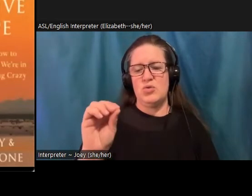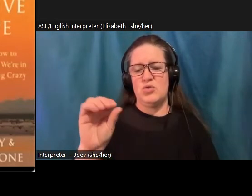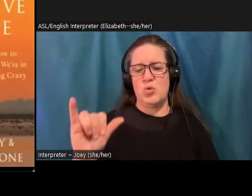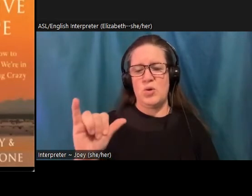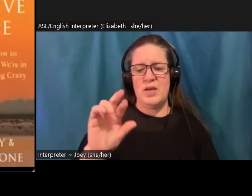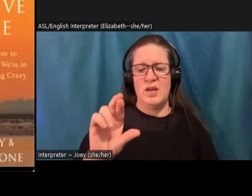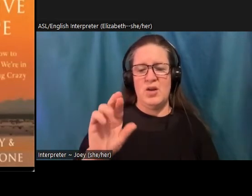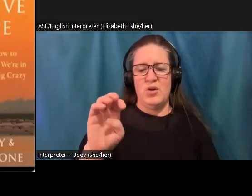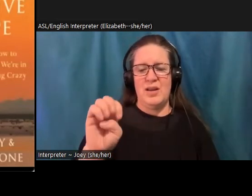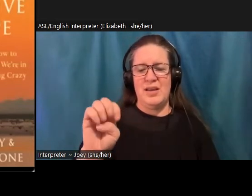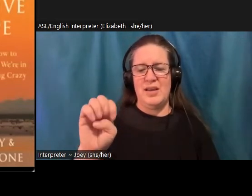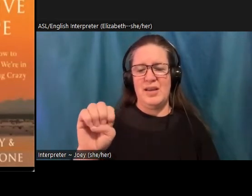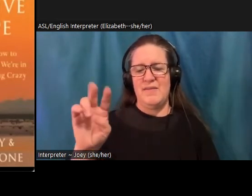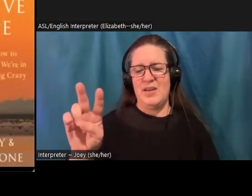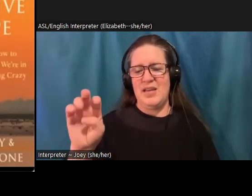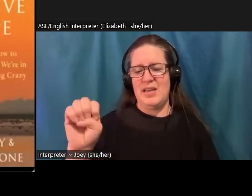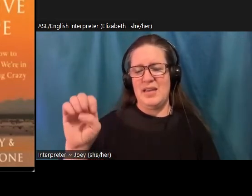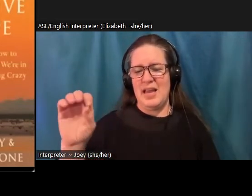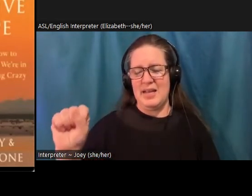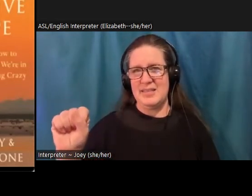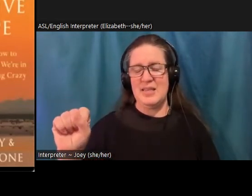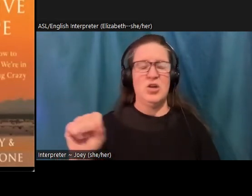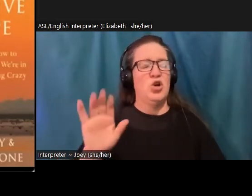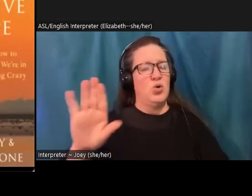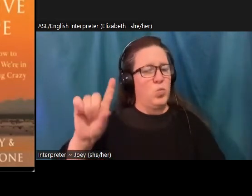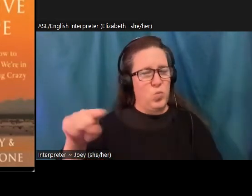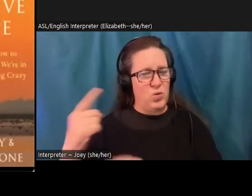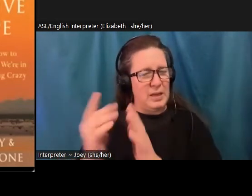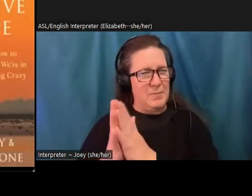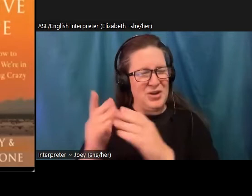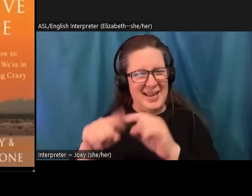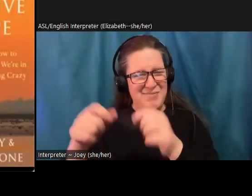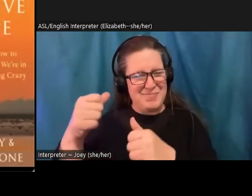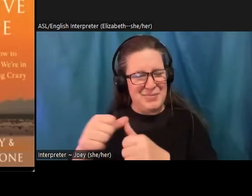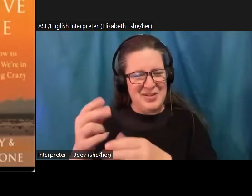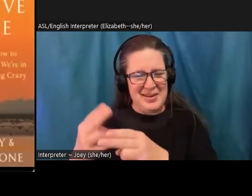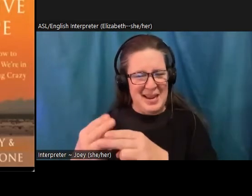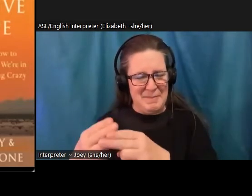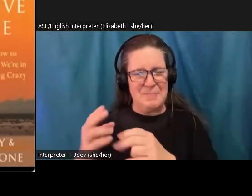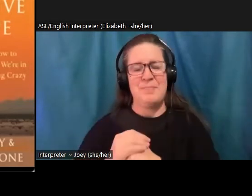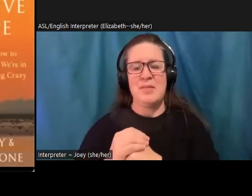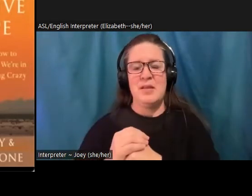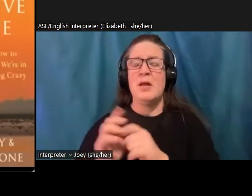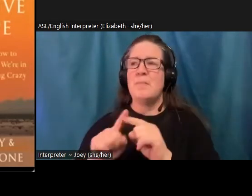remember the name of it, but it's her only book, and she specifically is writing about working across this, building